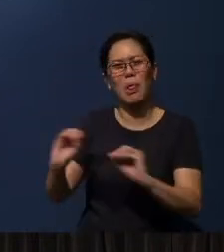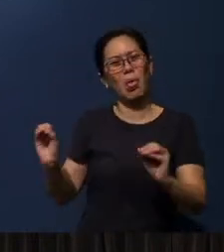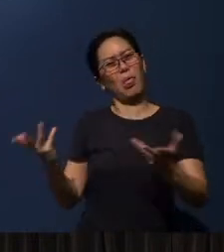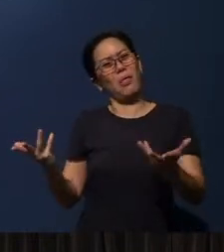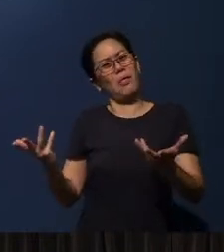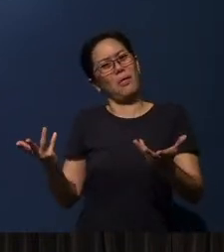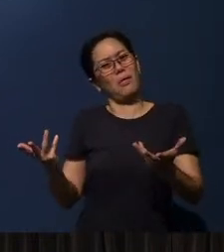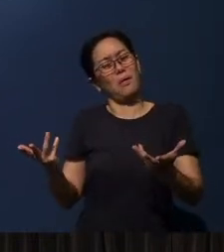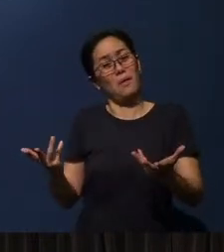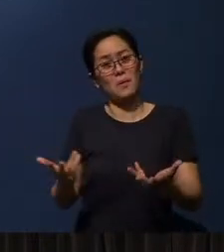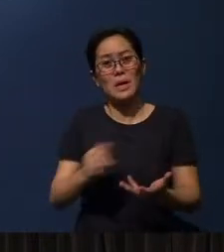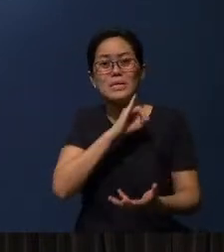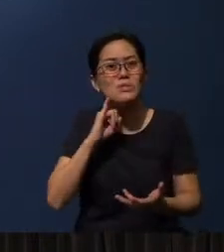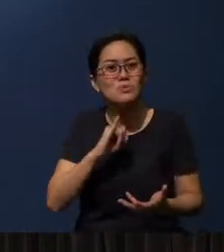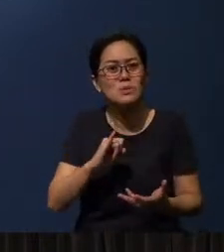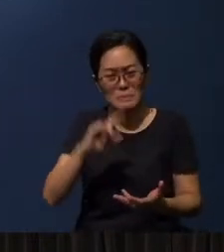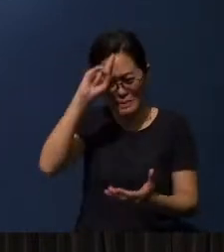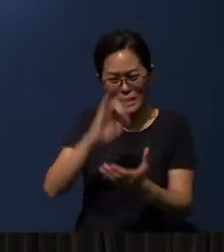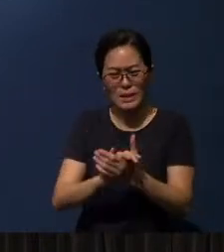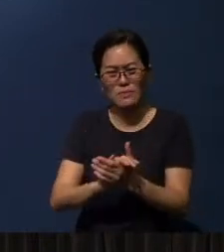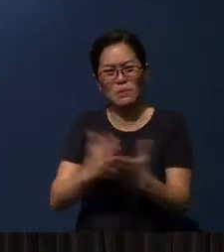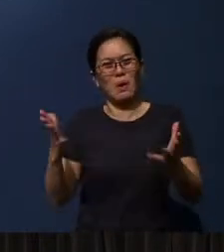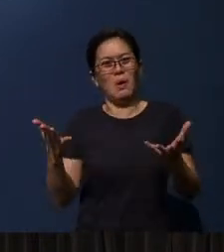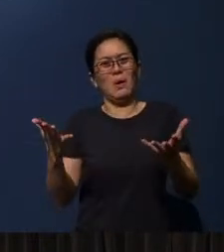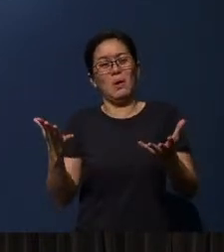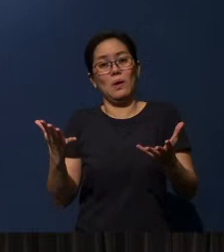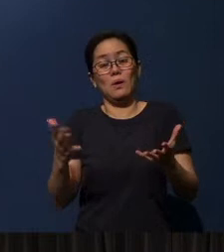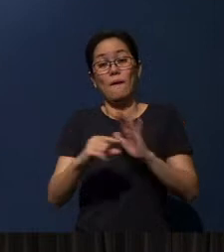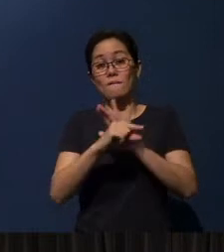Israel did not believe - in verse 16, he mentioned that.